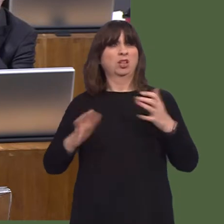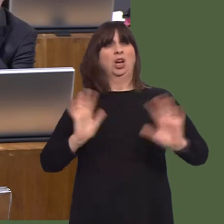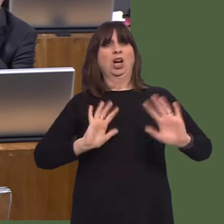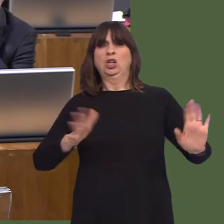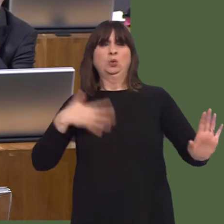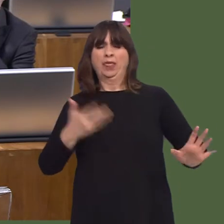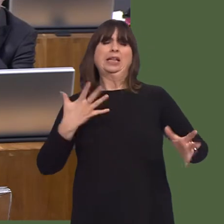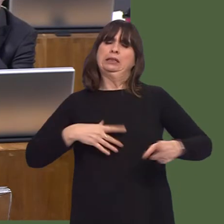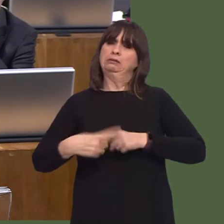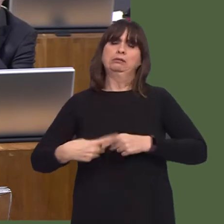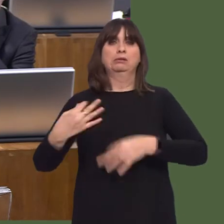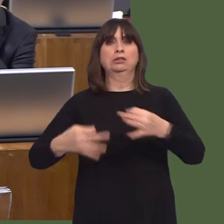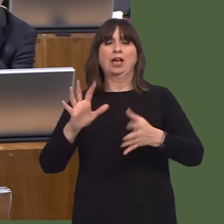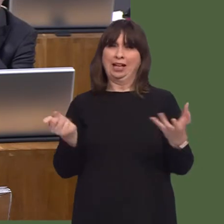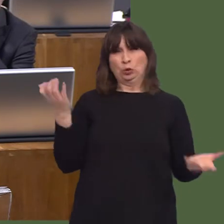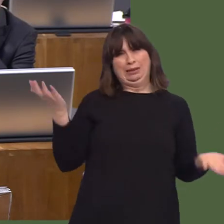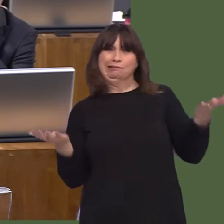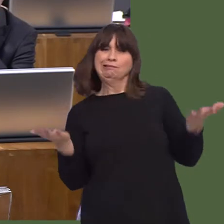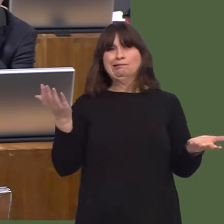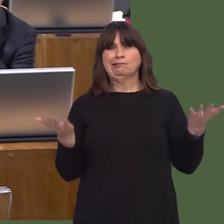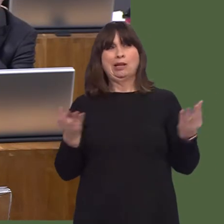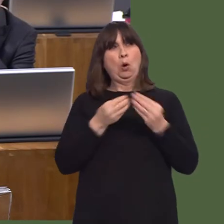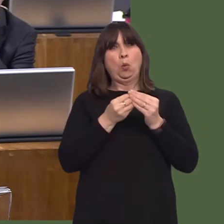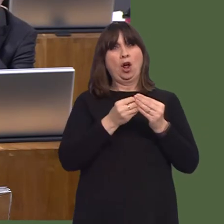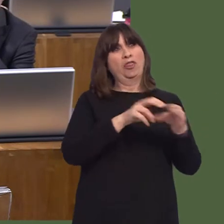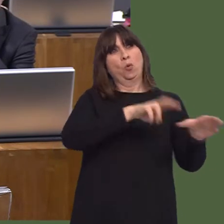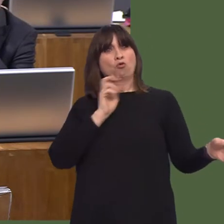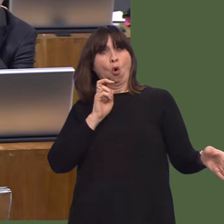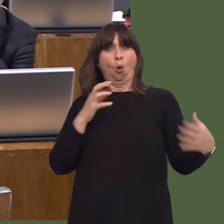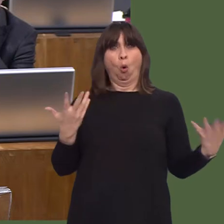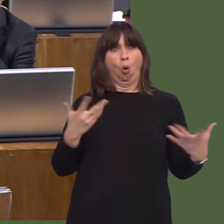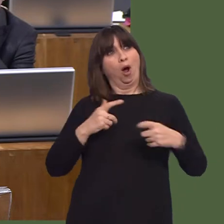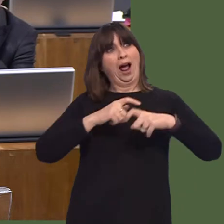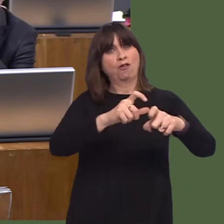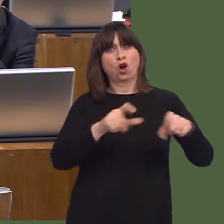First Minister, the Government, before Christmas, brought out their new economic action plan, 'Prosperity for All'.